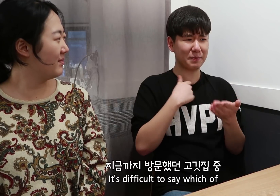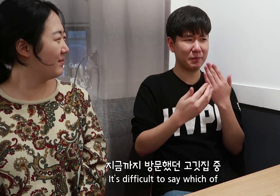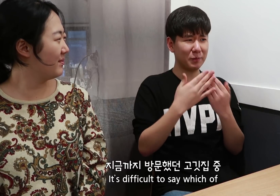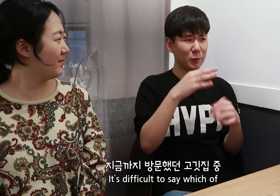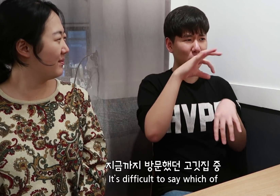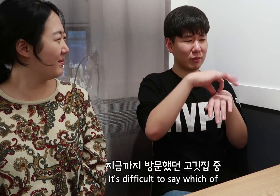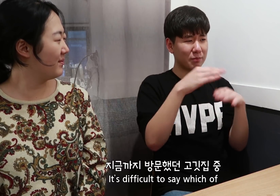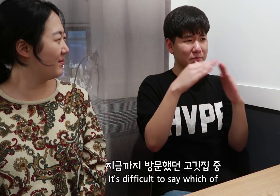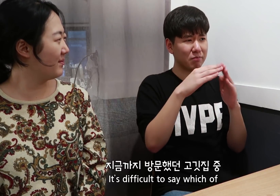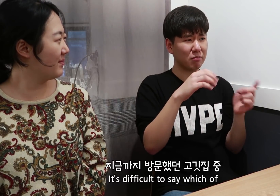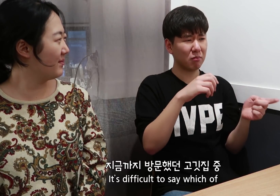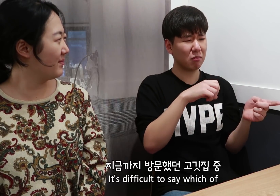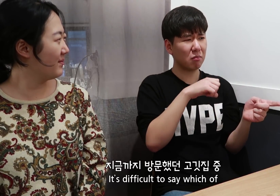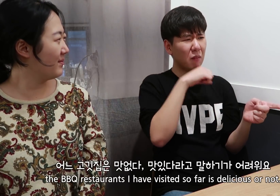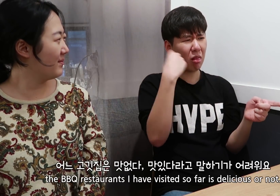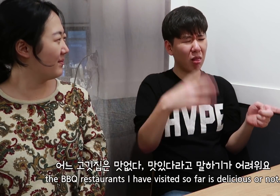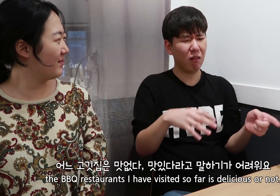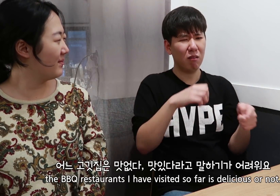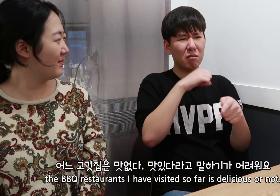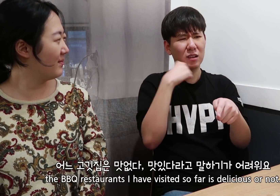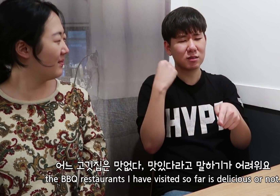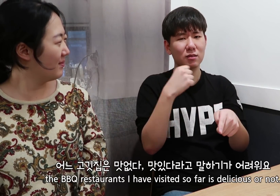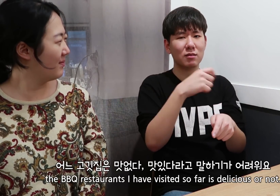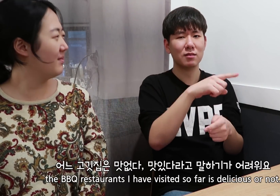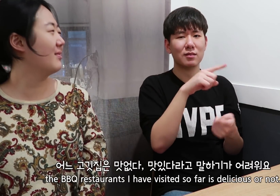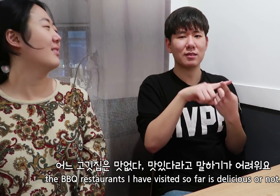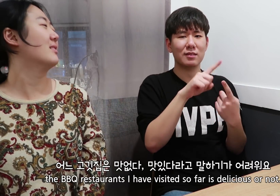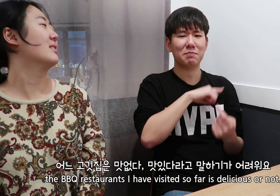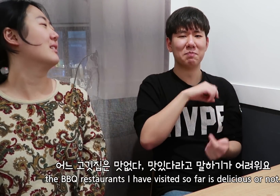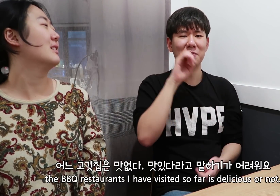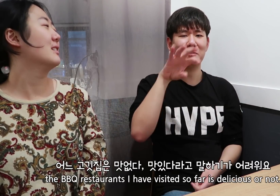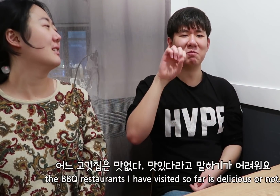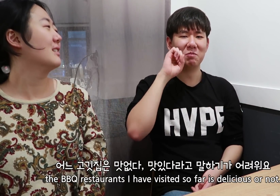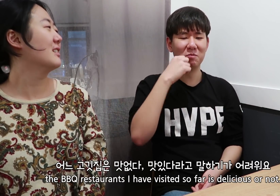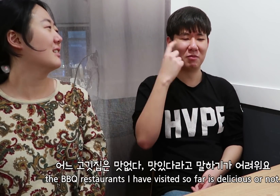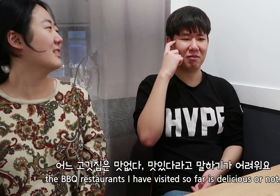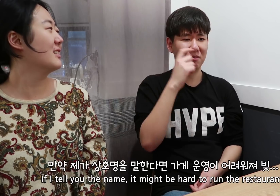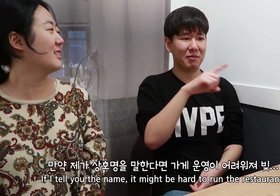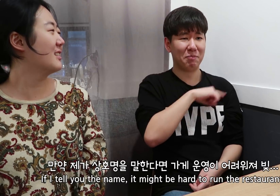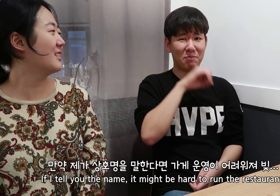It’s difficult to say which of the BBQ restaurants I have visited so far is delicious or not.